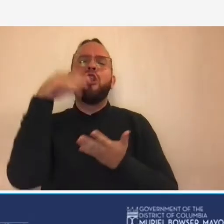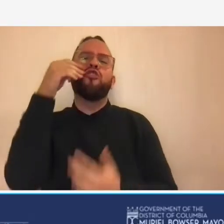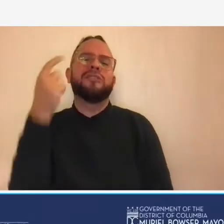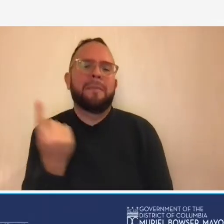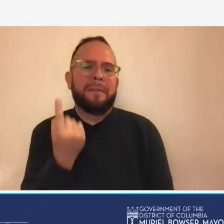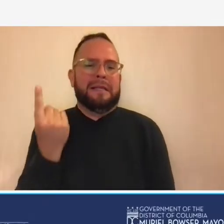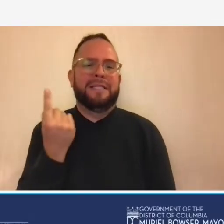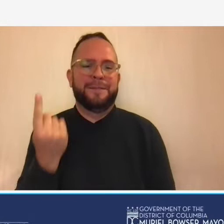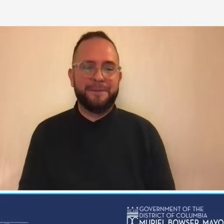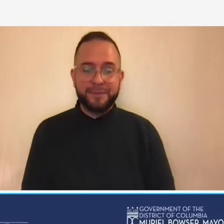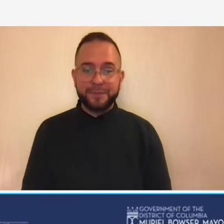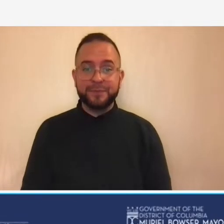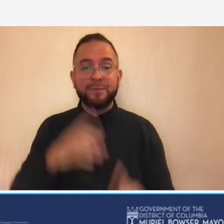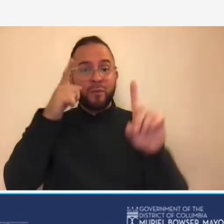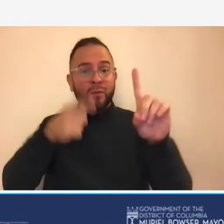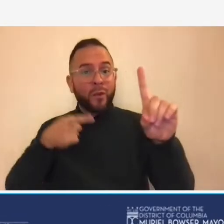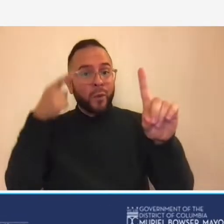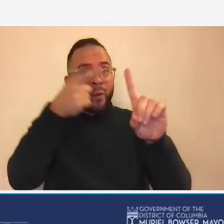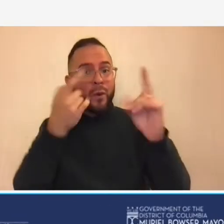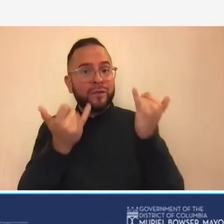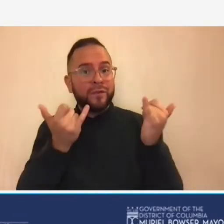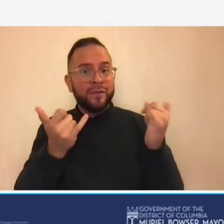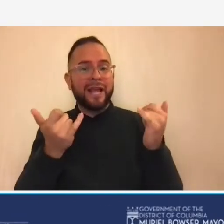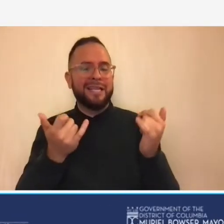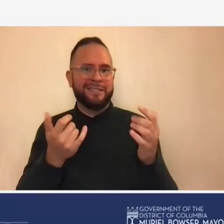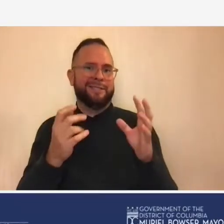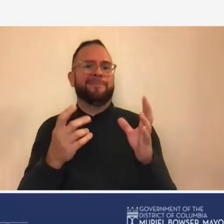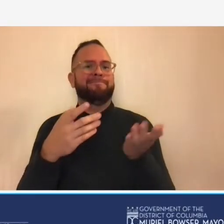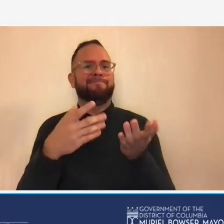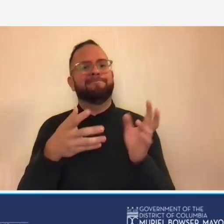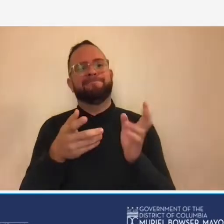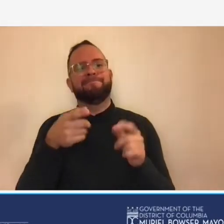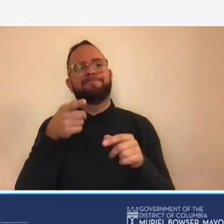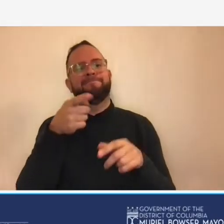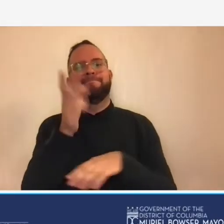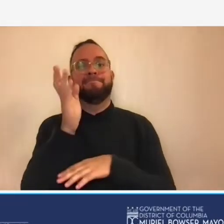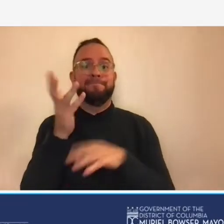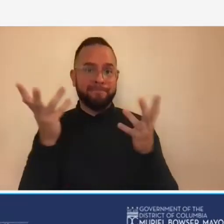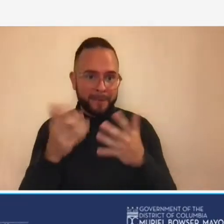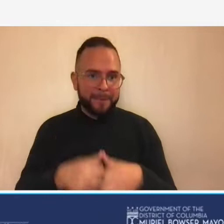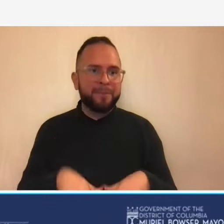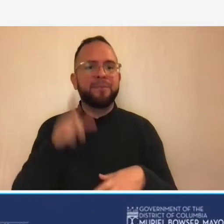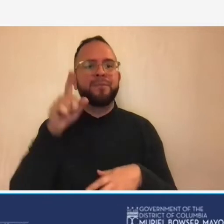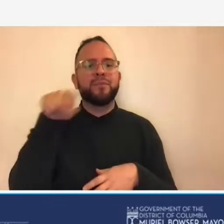so the objectives of today's session by the end of today's session you will understand who is